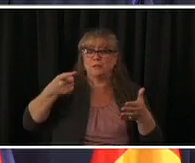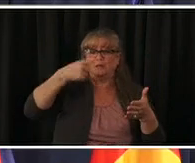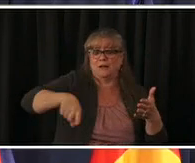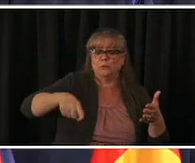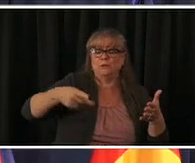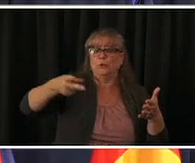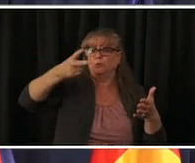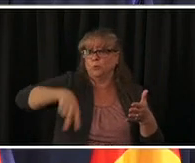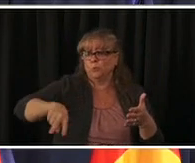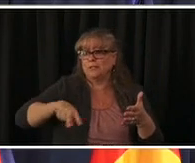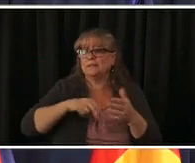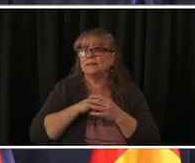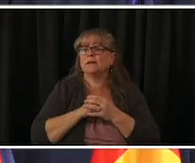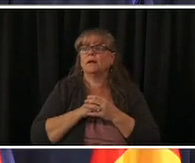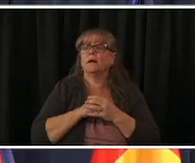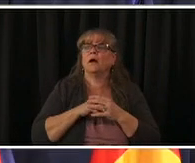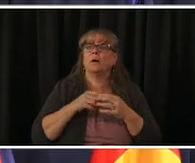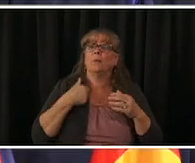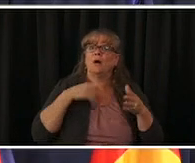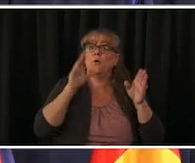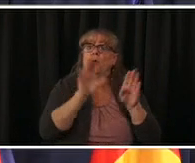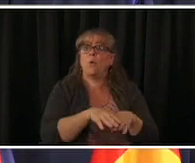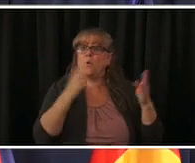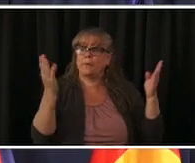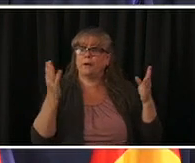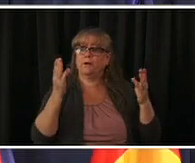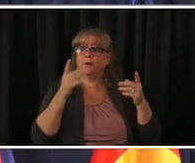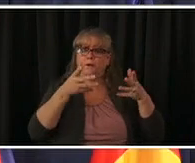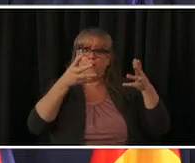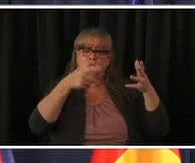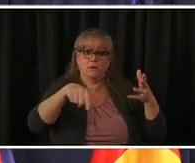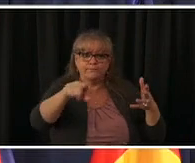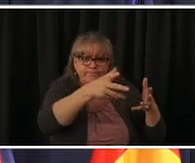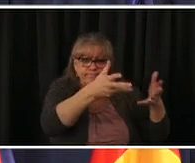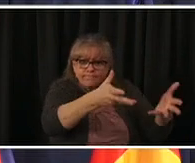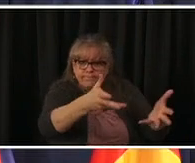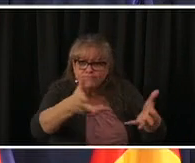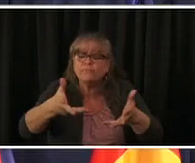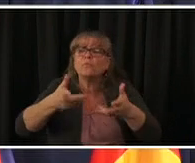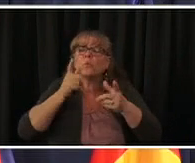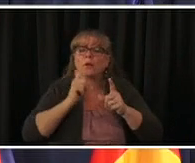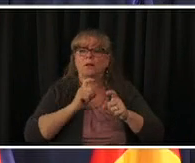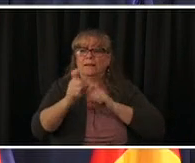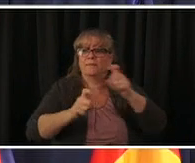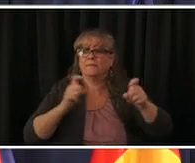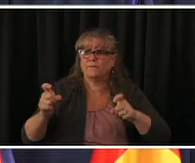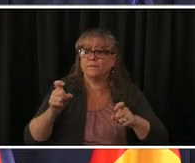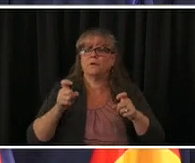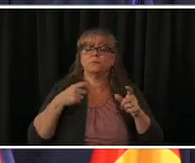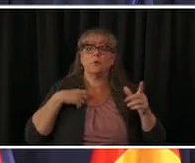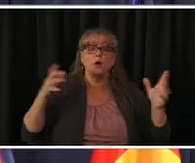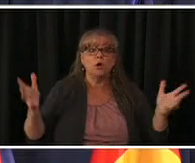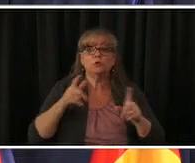else we want to make we want to encourage our providers particularly our health care related providers and i know that hospitals are doing this community health clinics are doing this